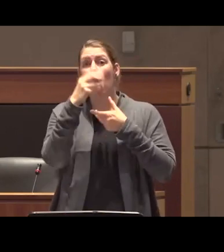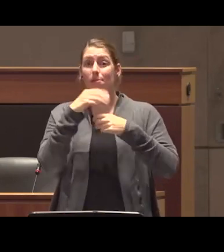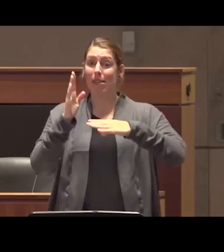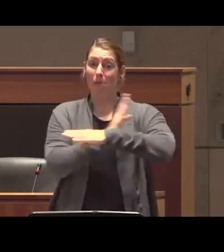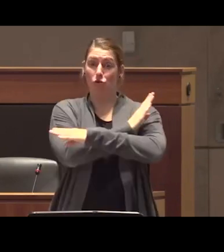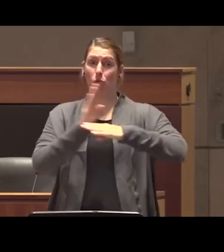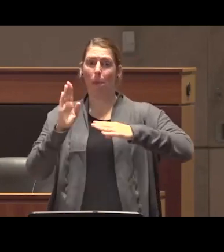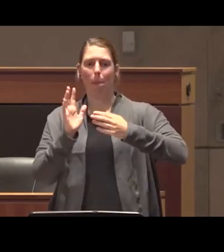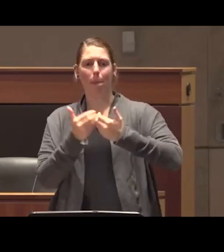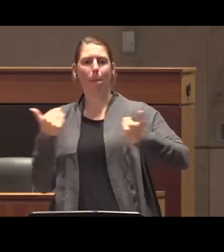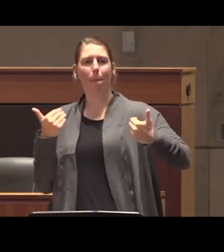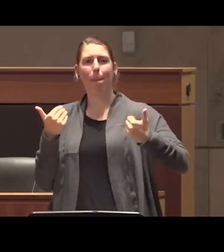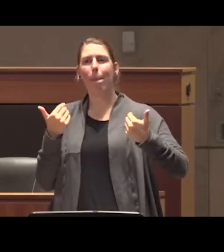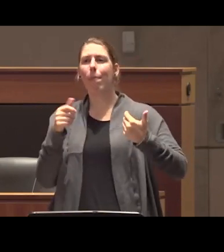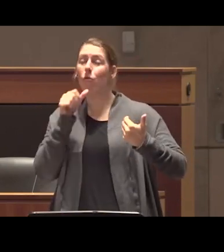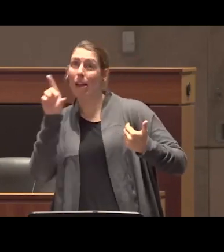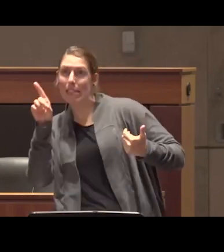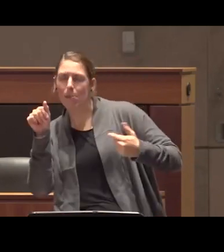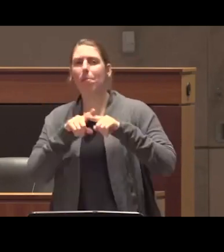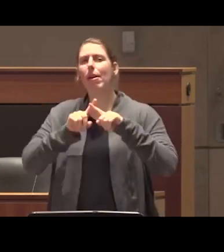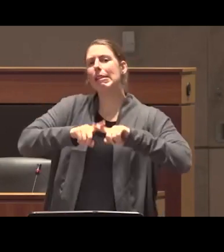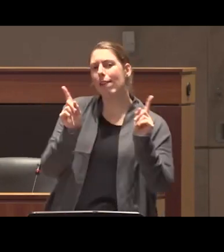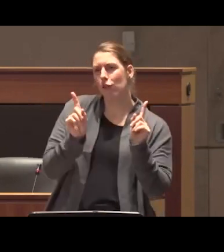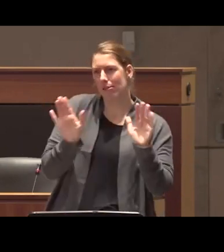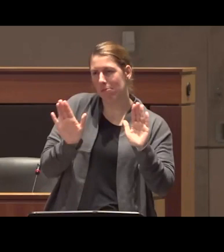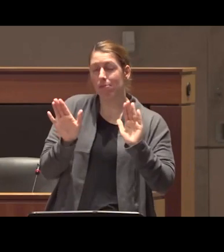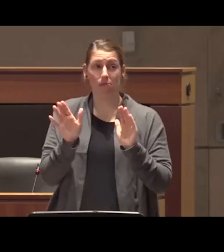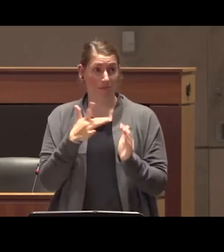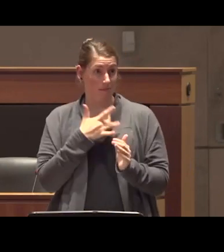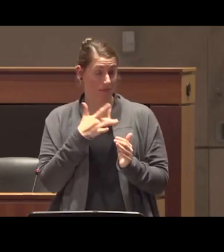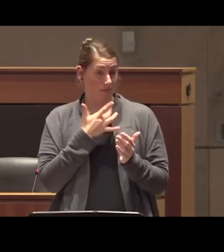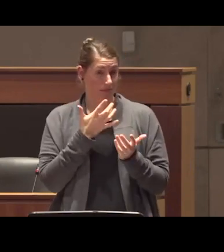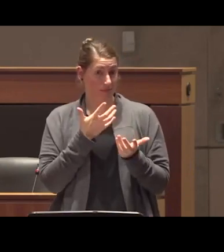difference versus disability specifically do you see parallels of this debate in relation